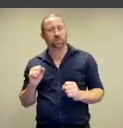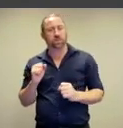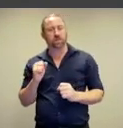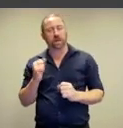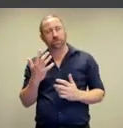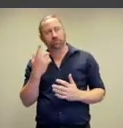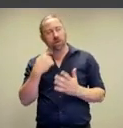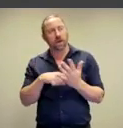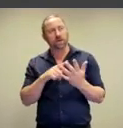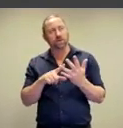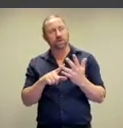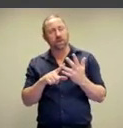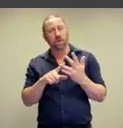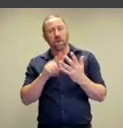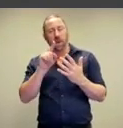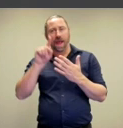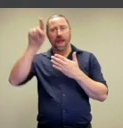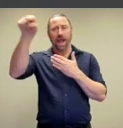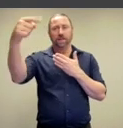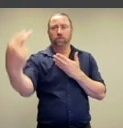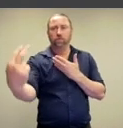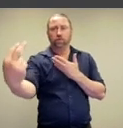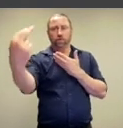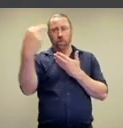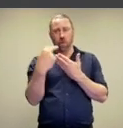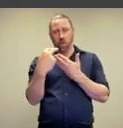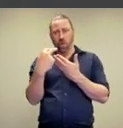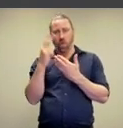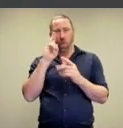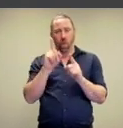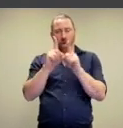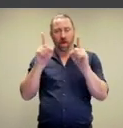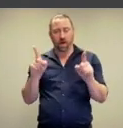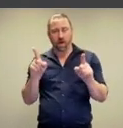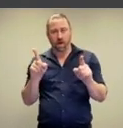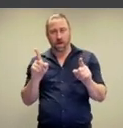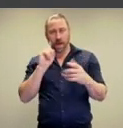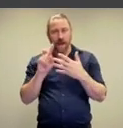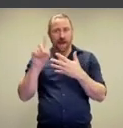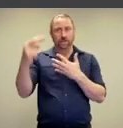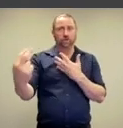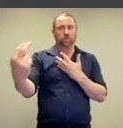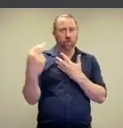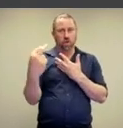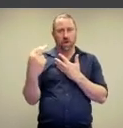the problem of trying to capture